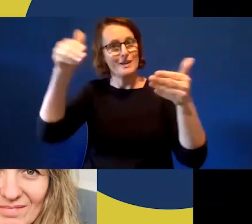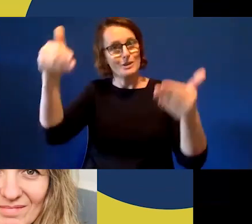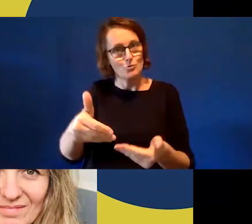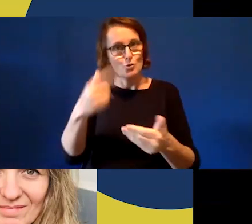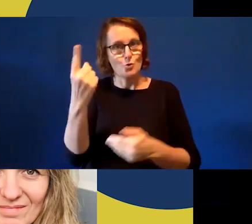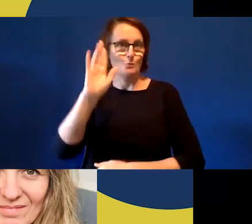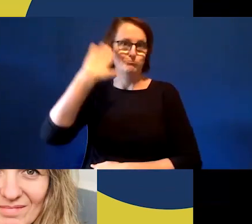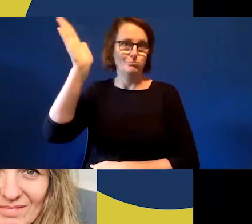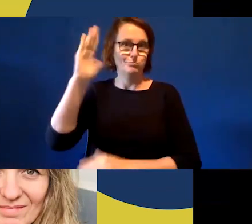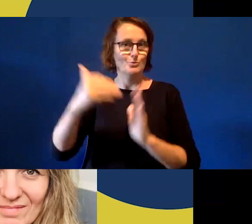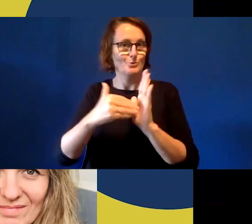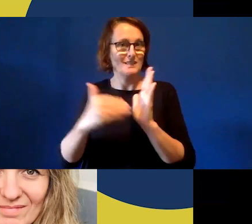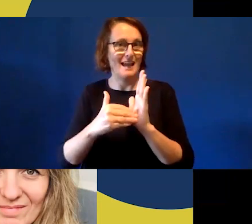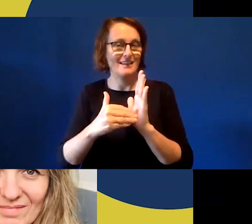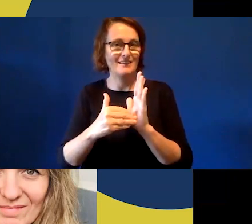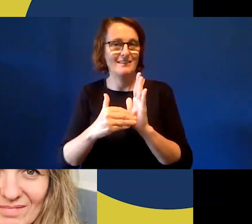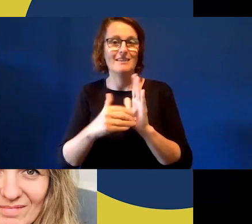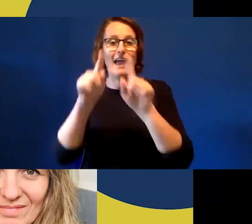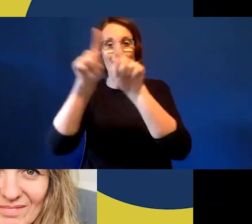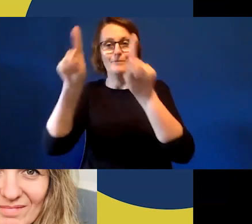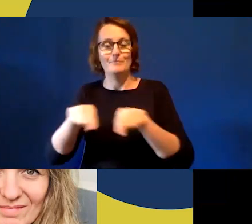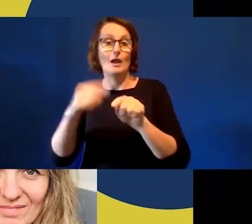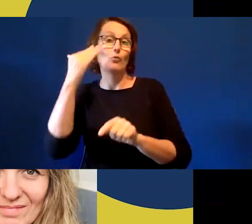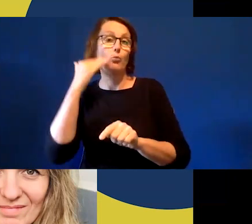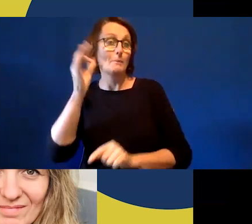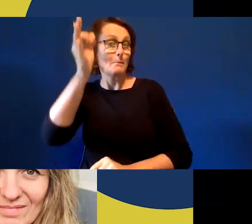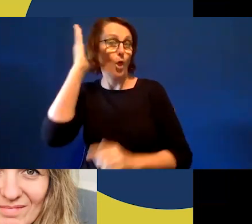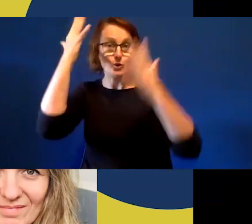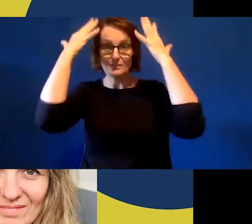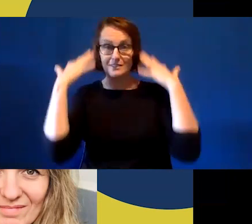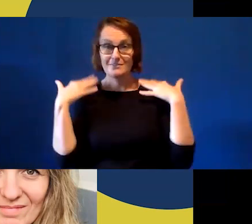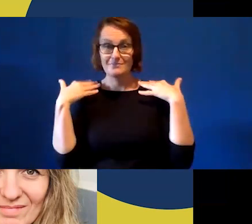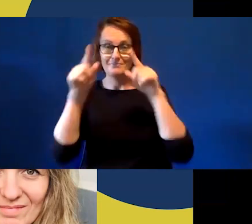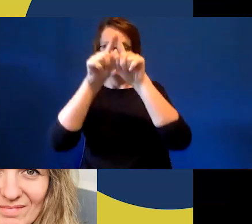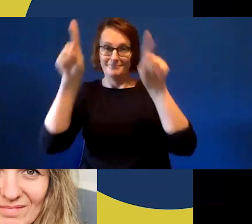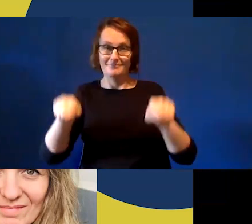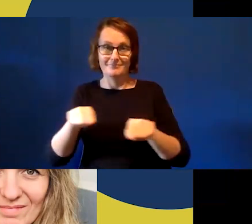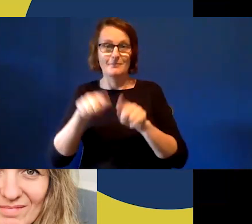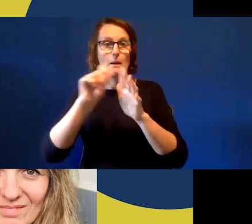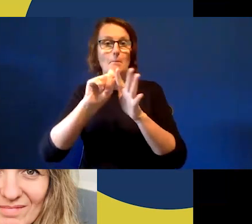is some text and an image of a woman with blonde hair, shot in portrait format.